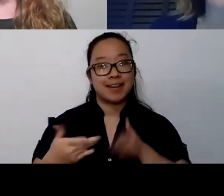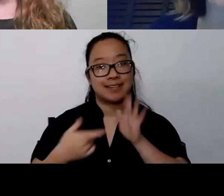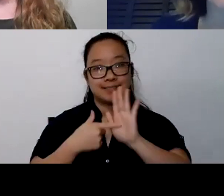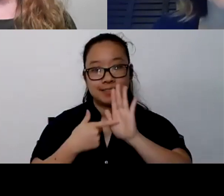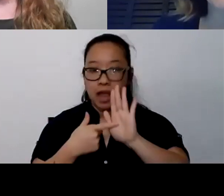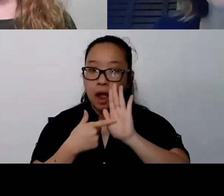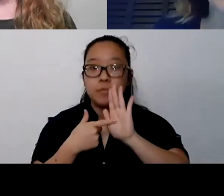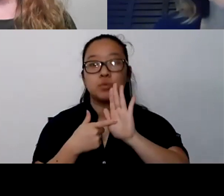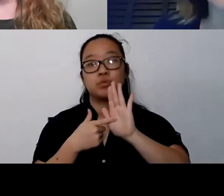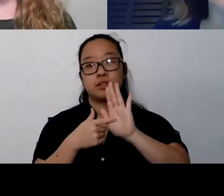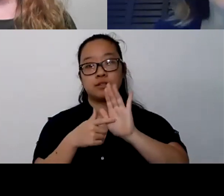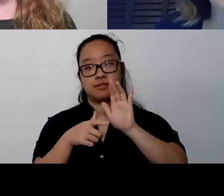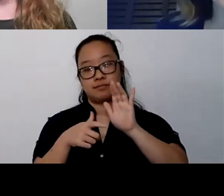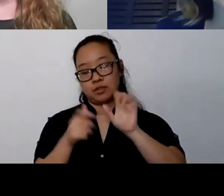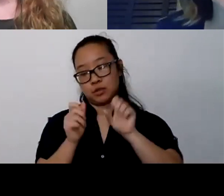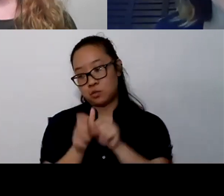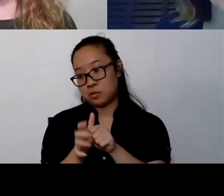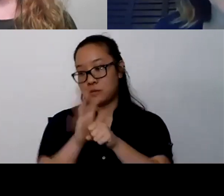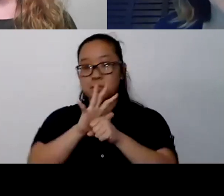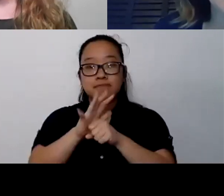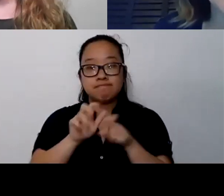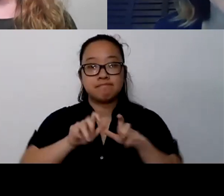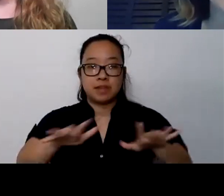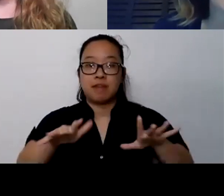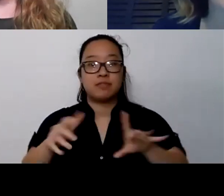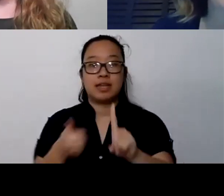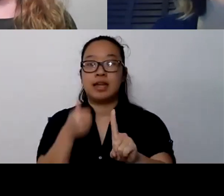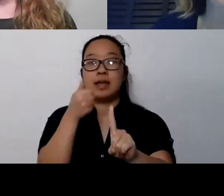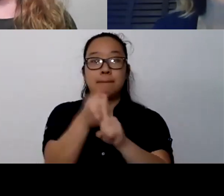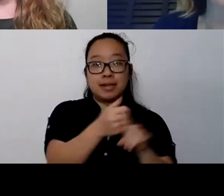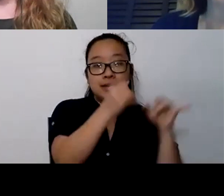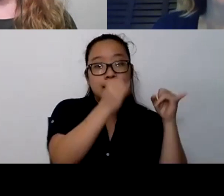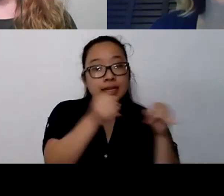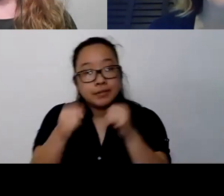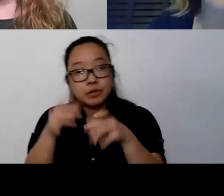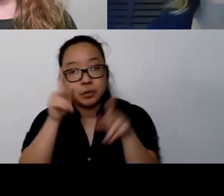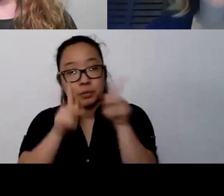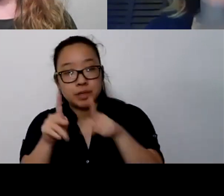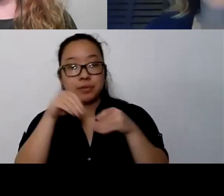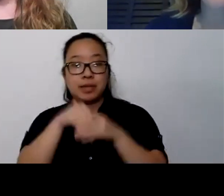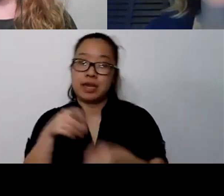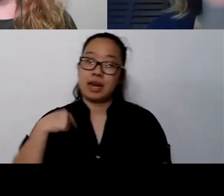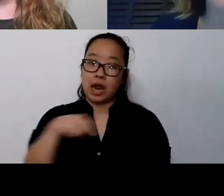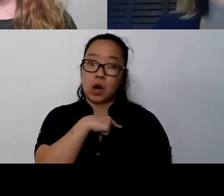have really impacted individuals in our communities. I think of when I moved into my community.